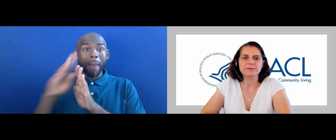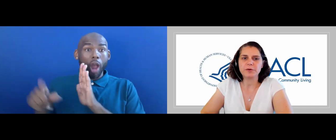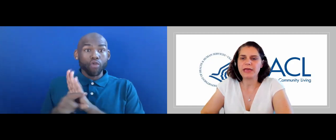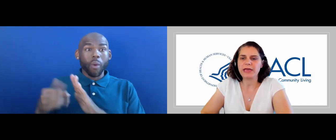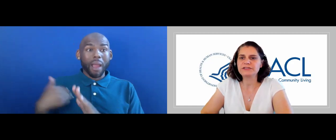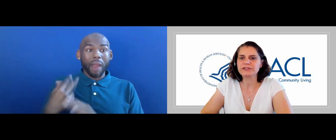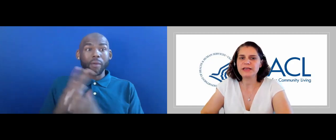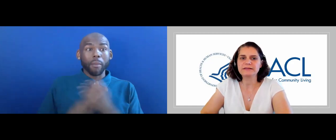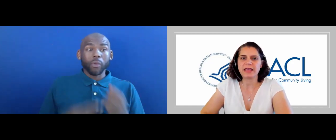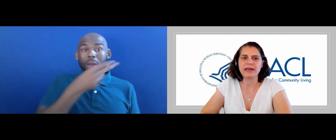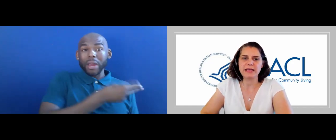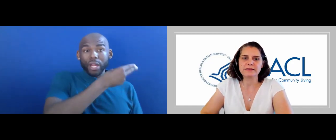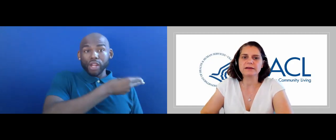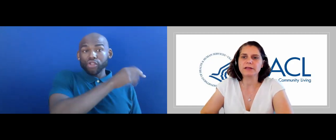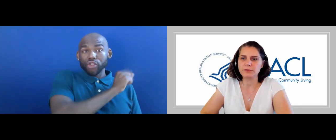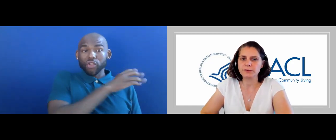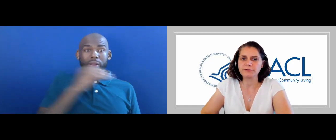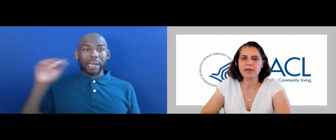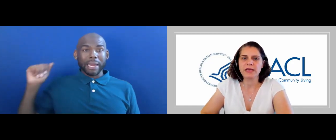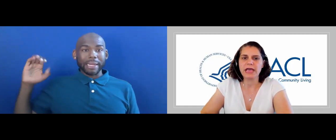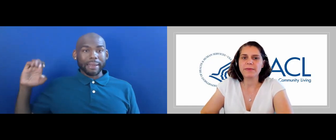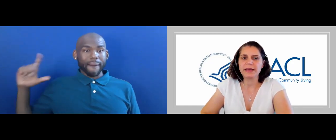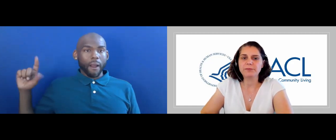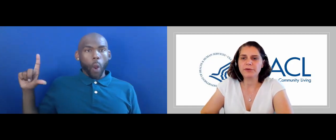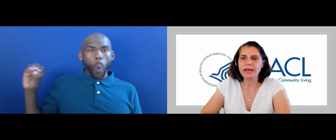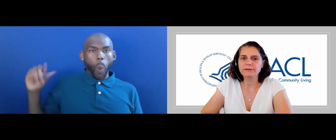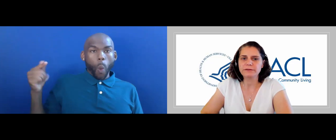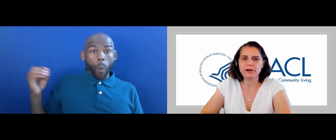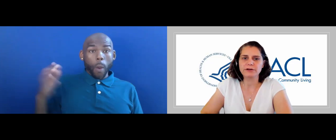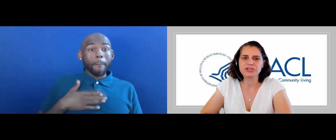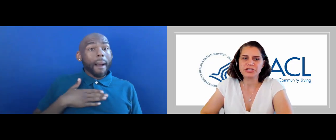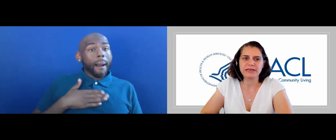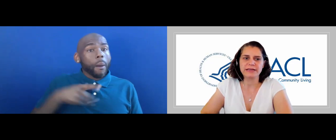HHS AND ACL LOGOS AND MY PRONOUNS ARE SHE/HER.